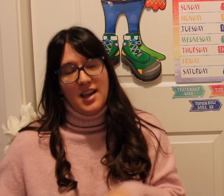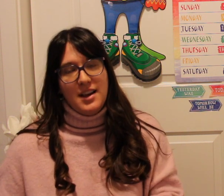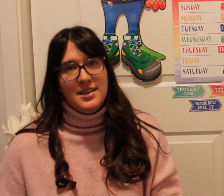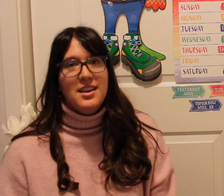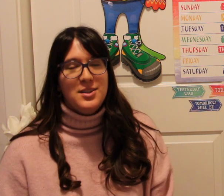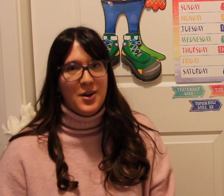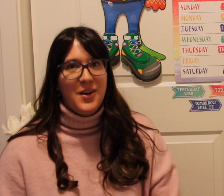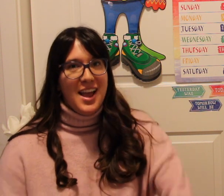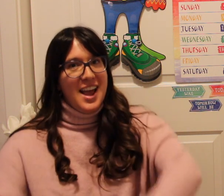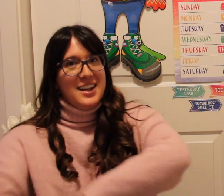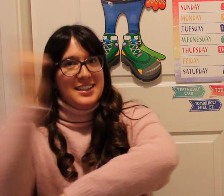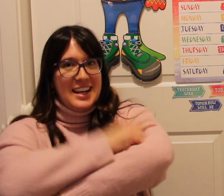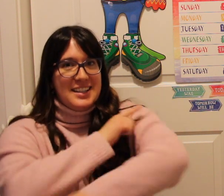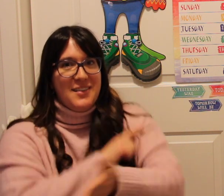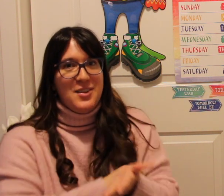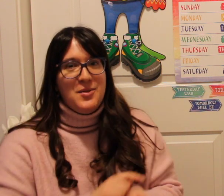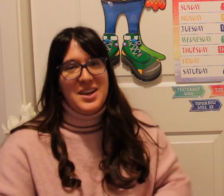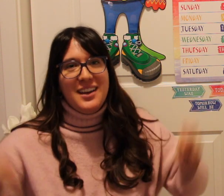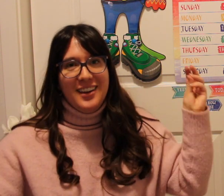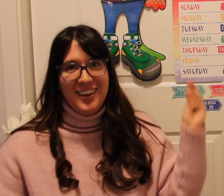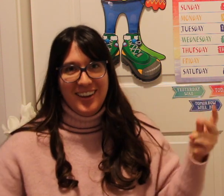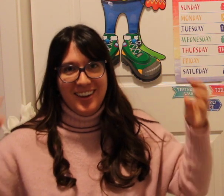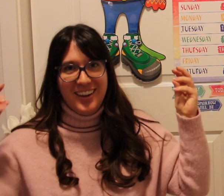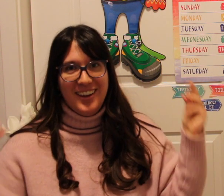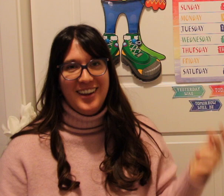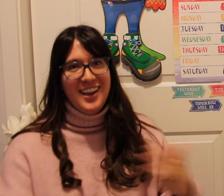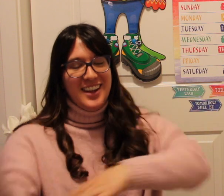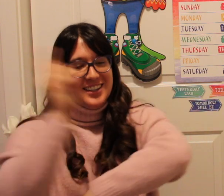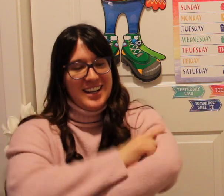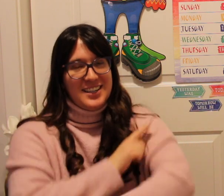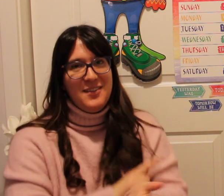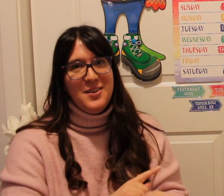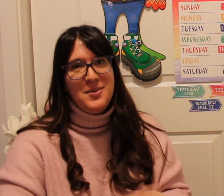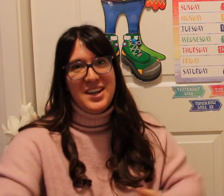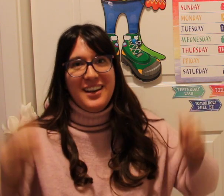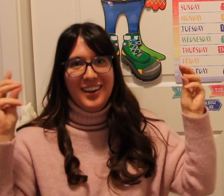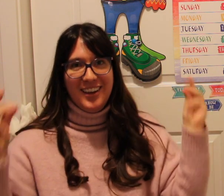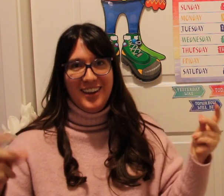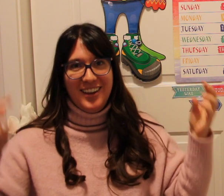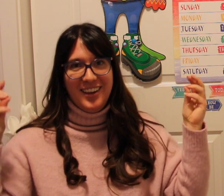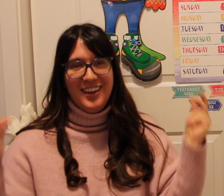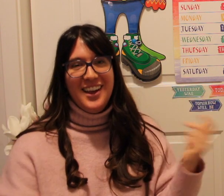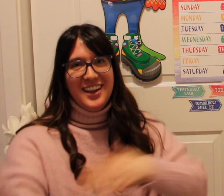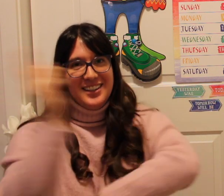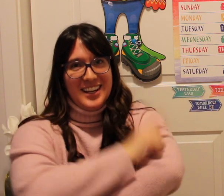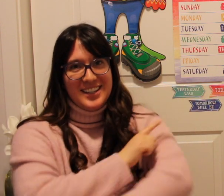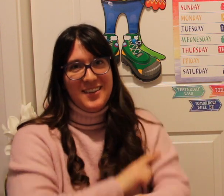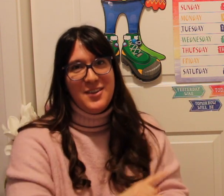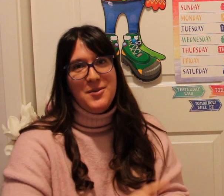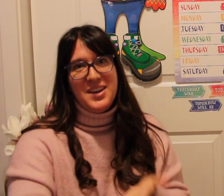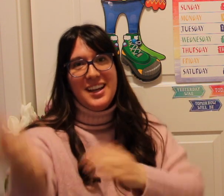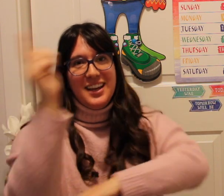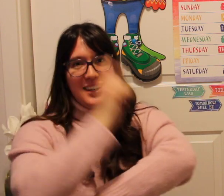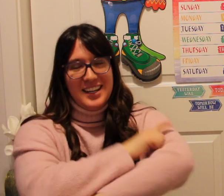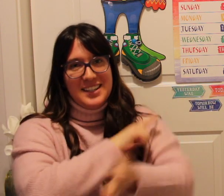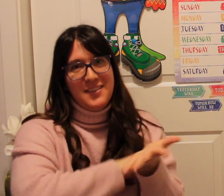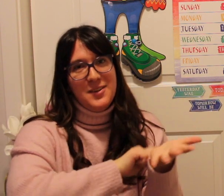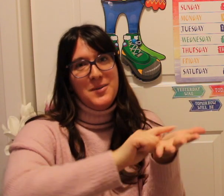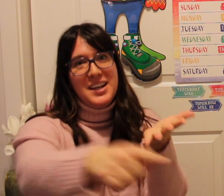signs so days of the week days of the week days of the week days of the week